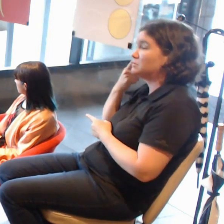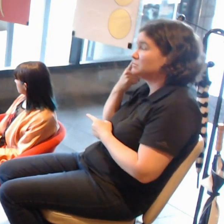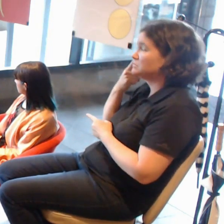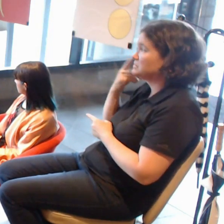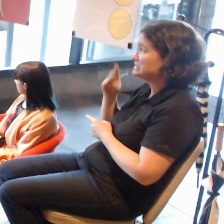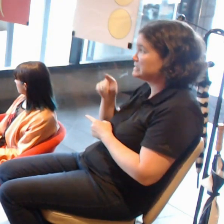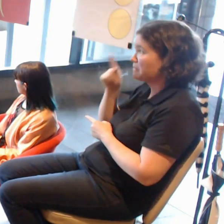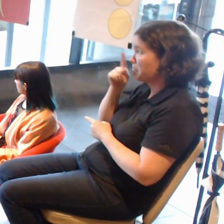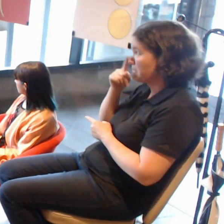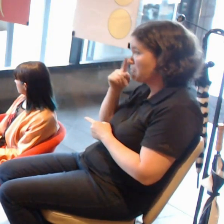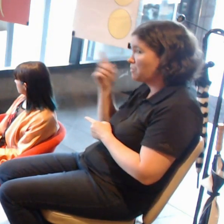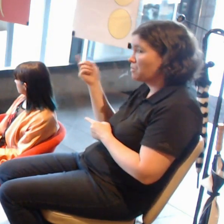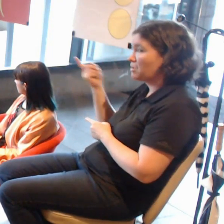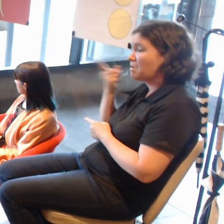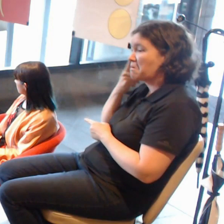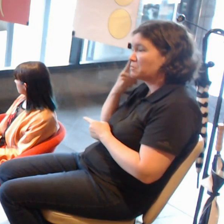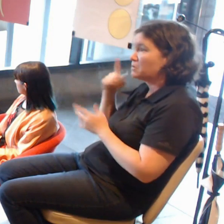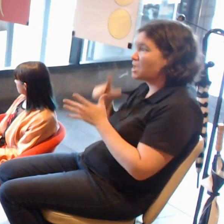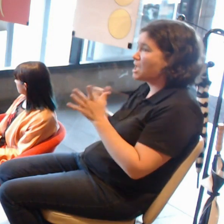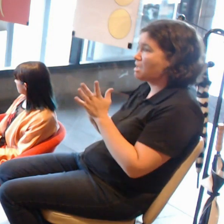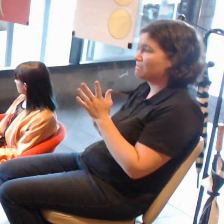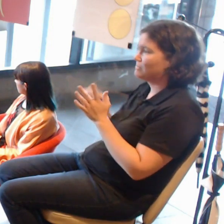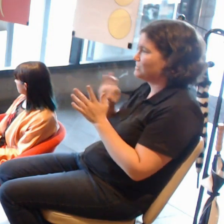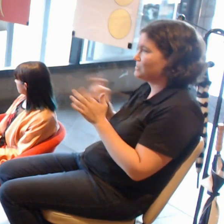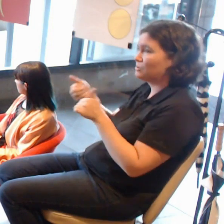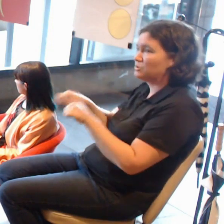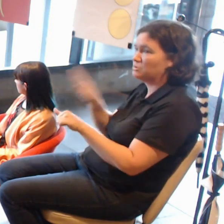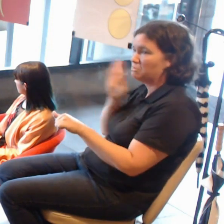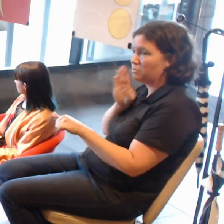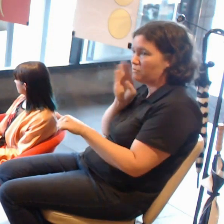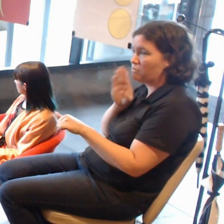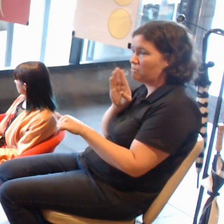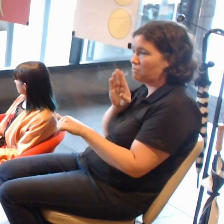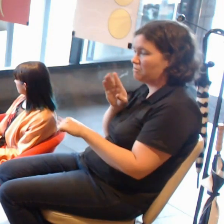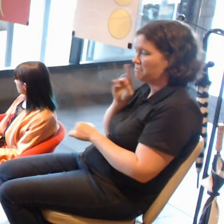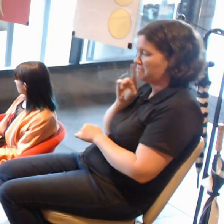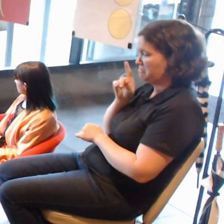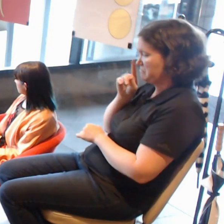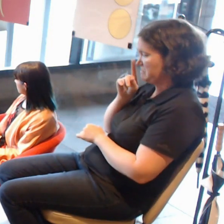people who admitted to me that they usually don't go to galleries.